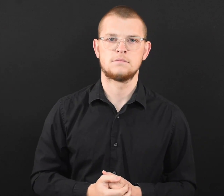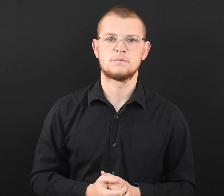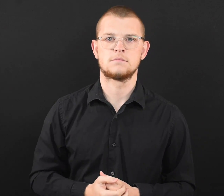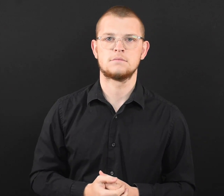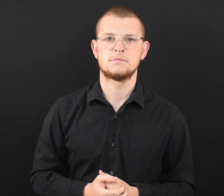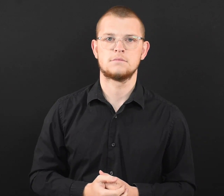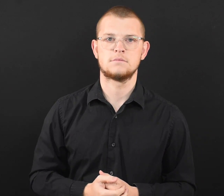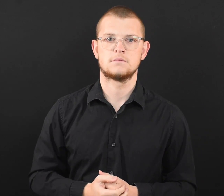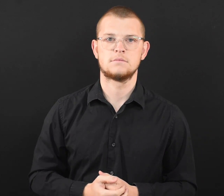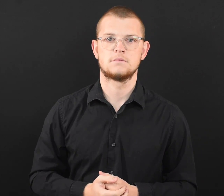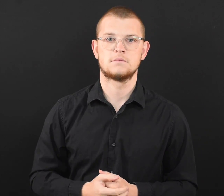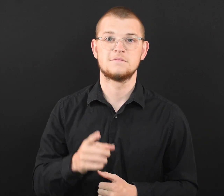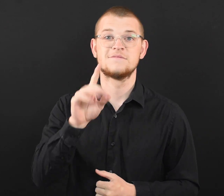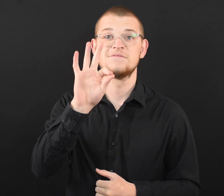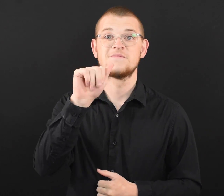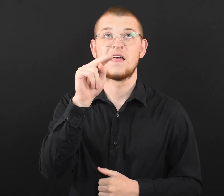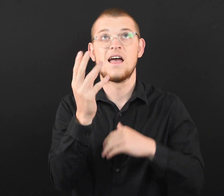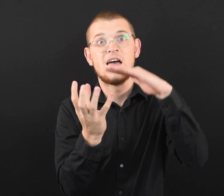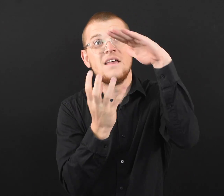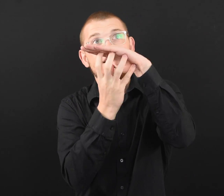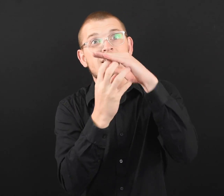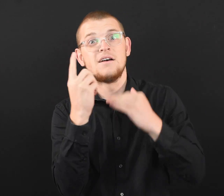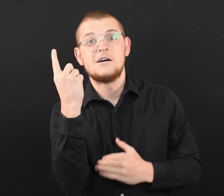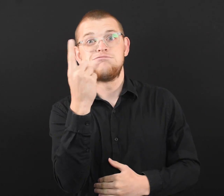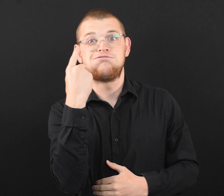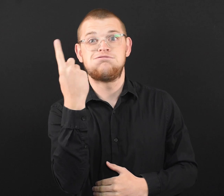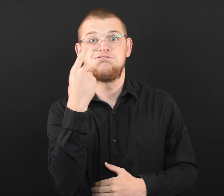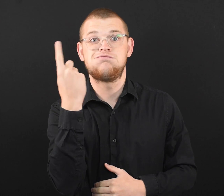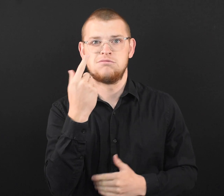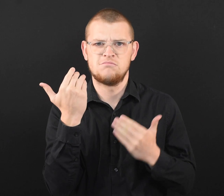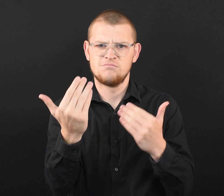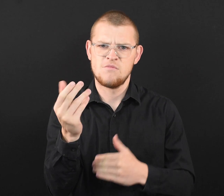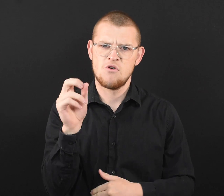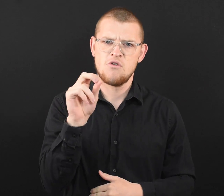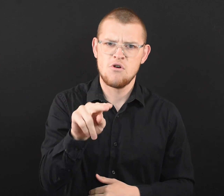toward people can possibly cause contaminated air to flow directly at them.